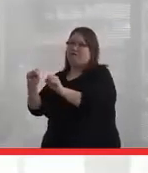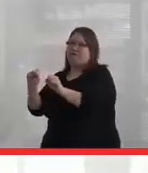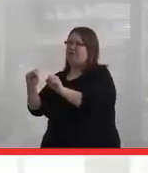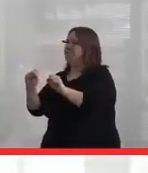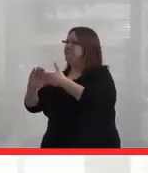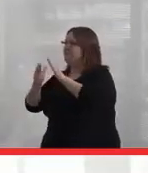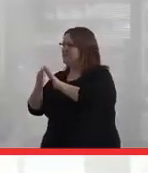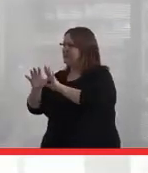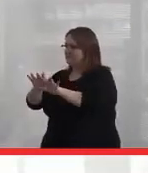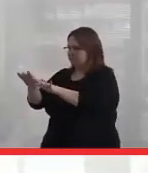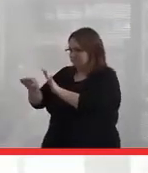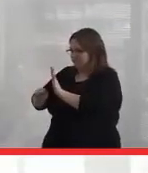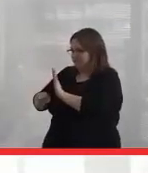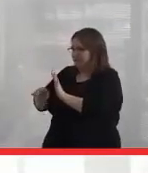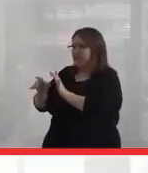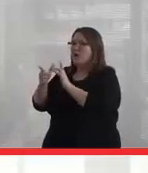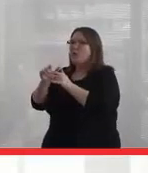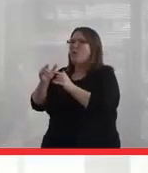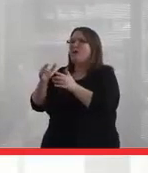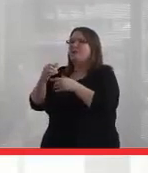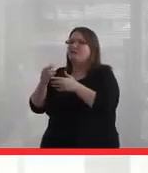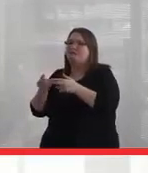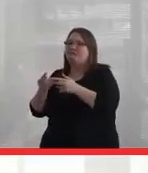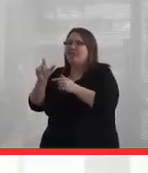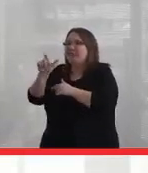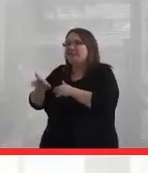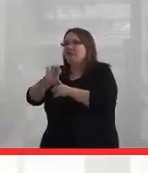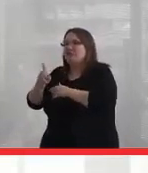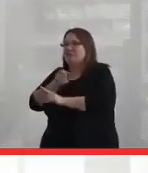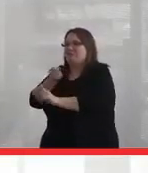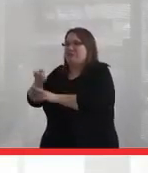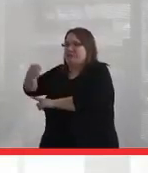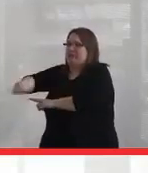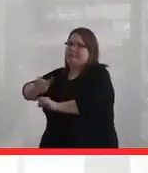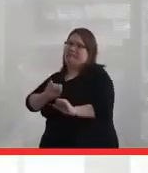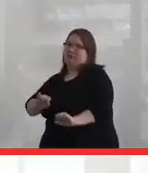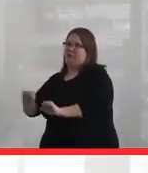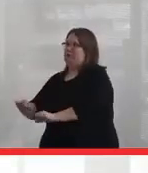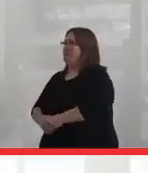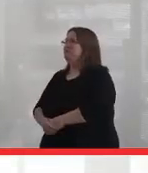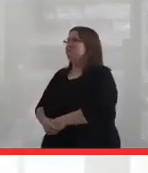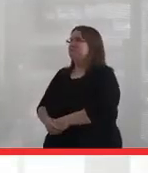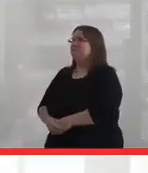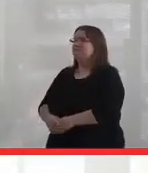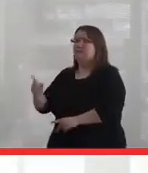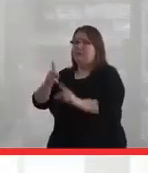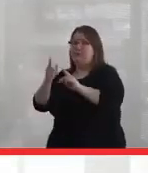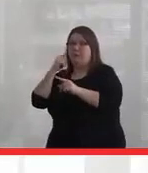to ensure the least amount of risk possible. So the people who agreed to speak with me